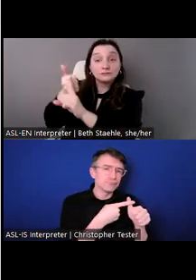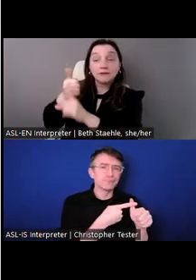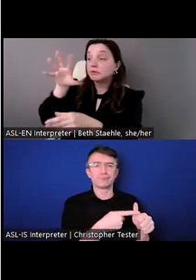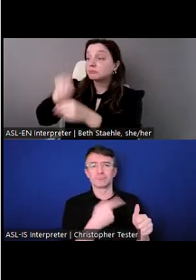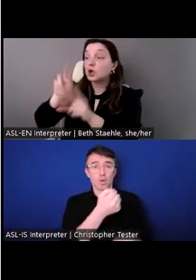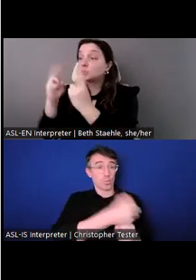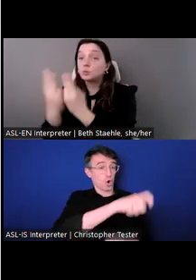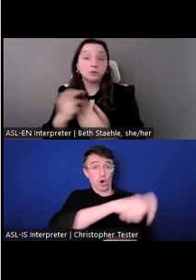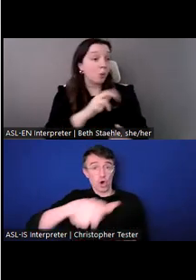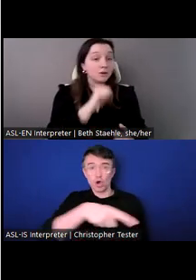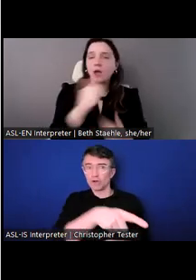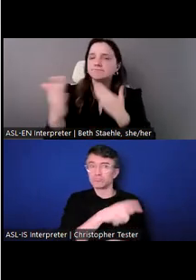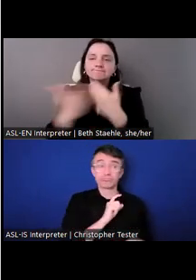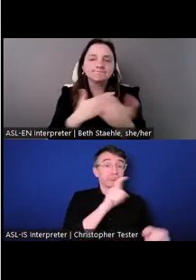their right to freedom of association.